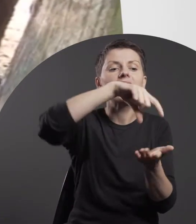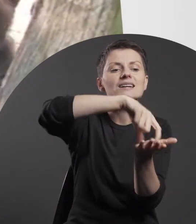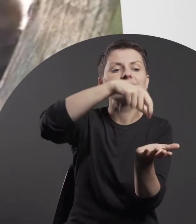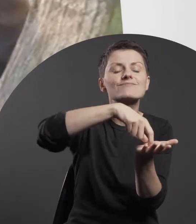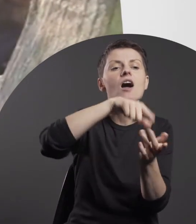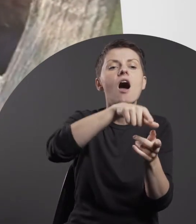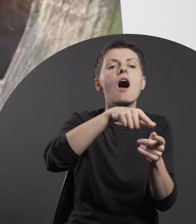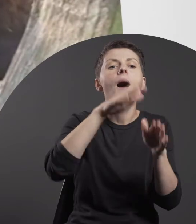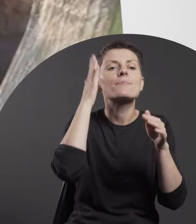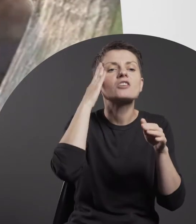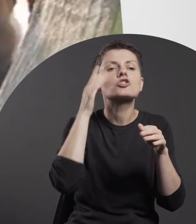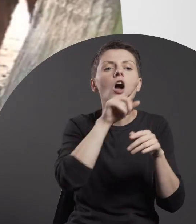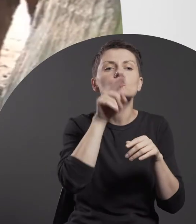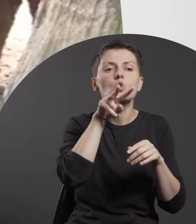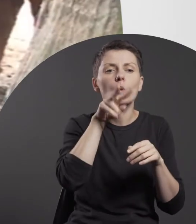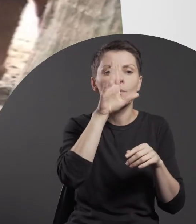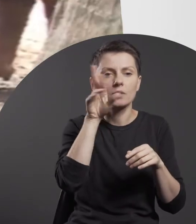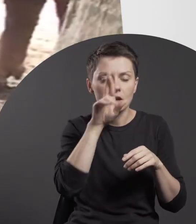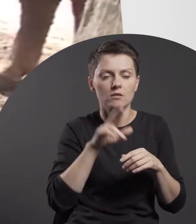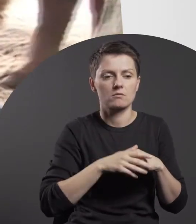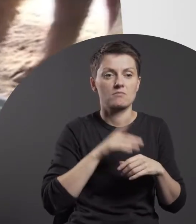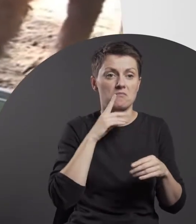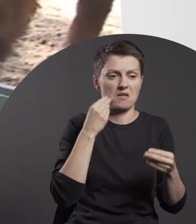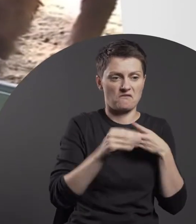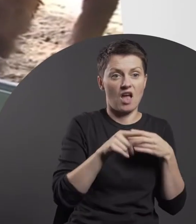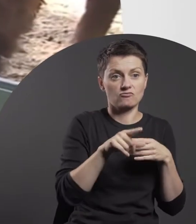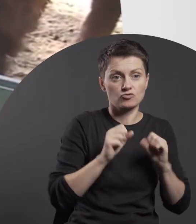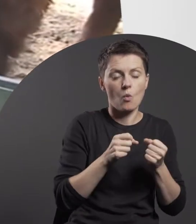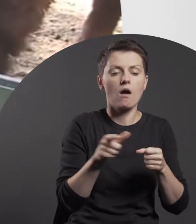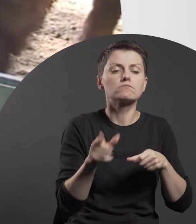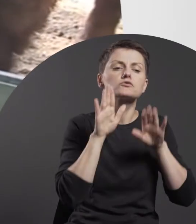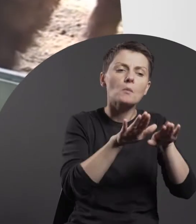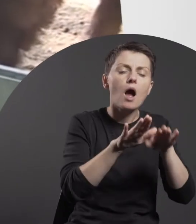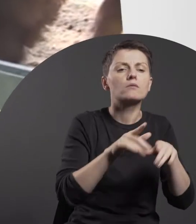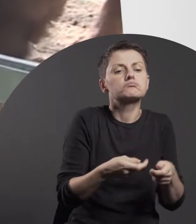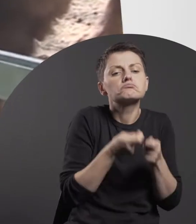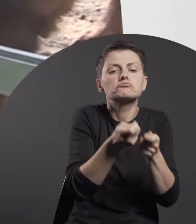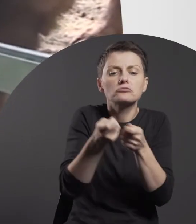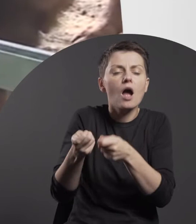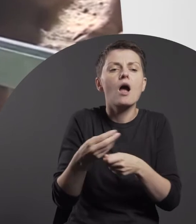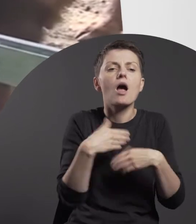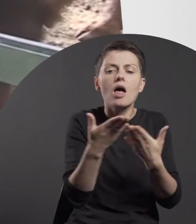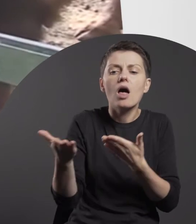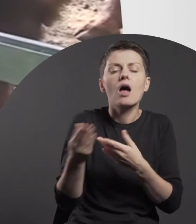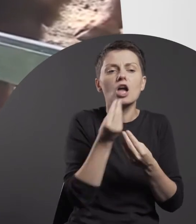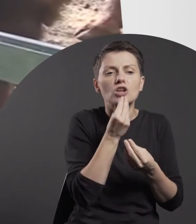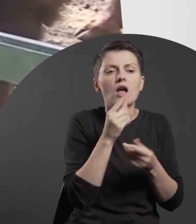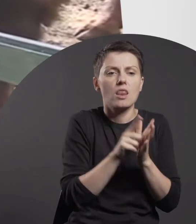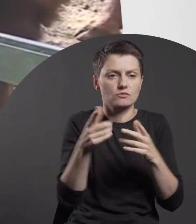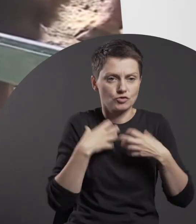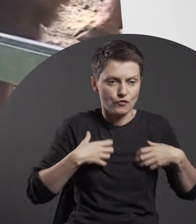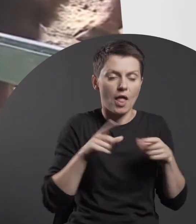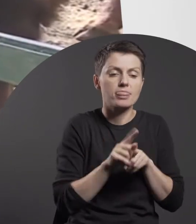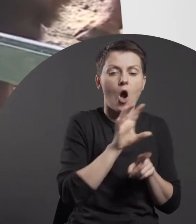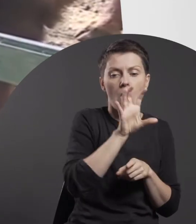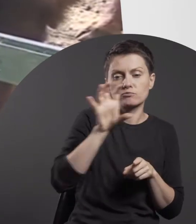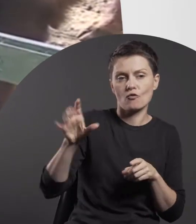For the most part of the film, the artist feeds the animal and observes the behaviour of the resident bison.